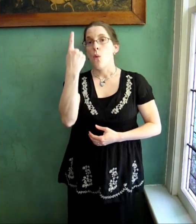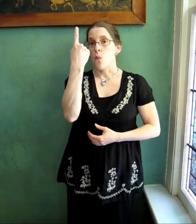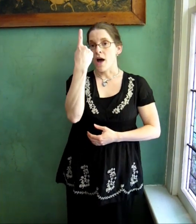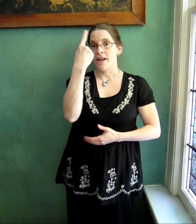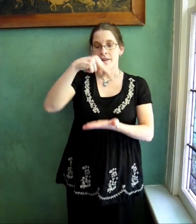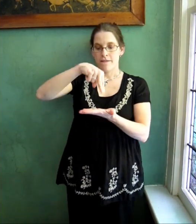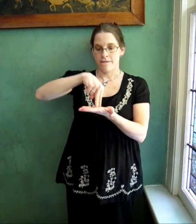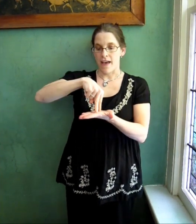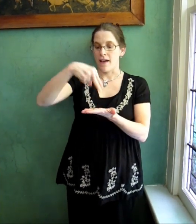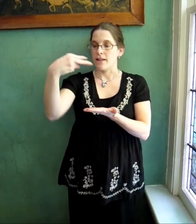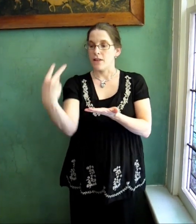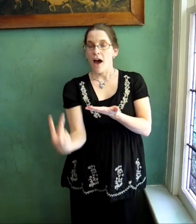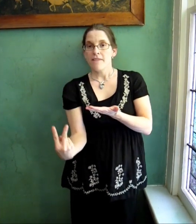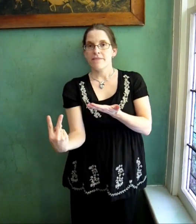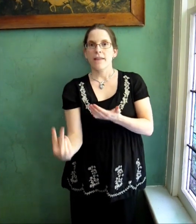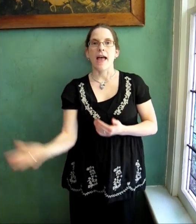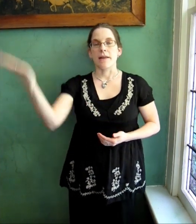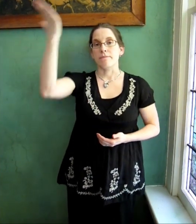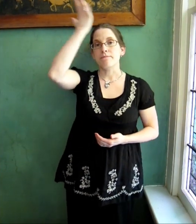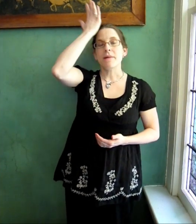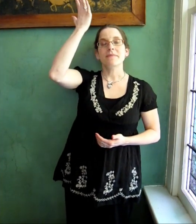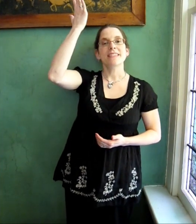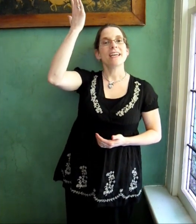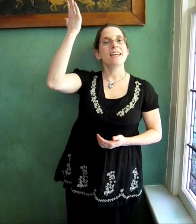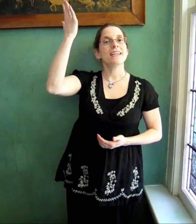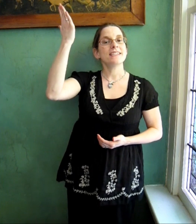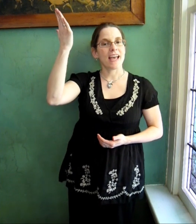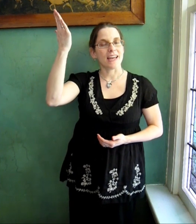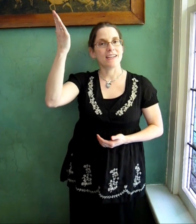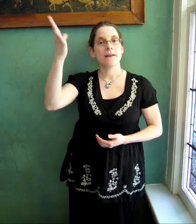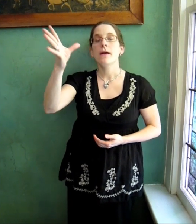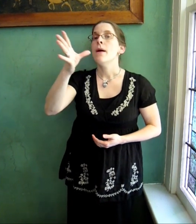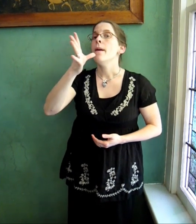ONE FELL-OFF and BUMPED-HIS-HEAD.